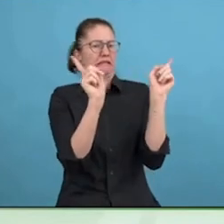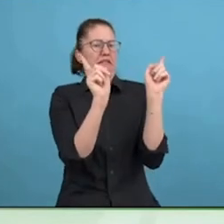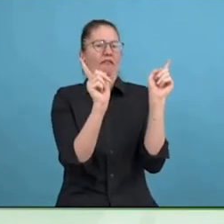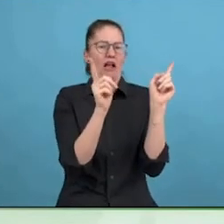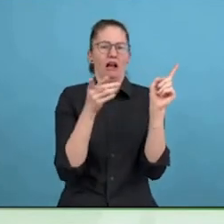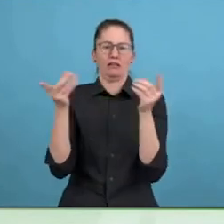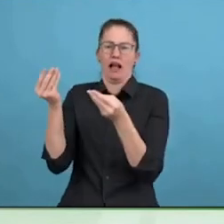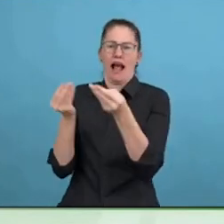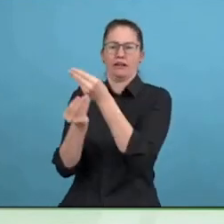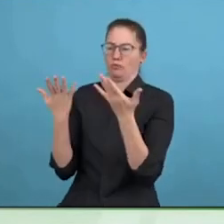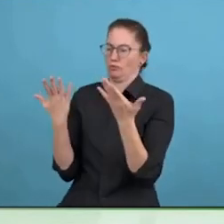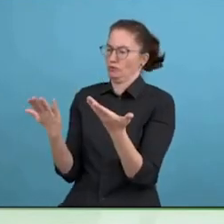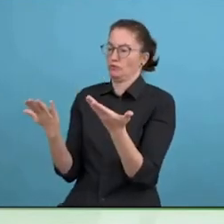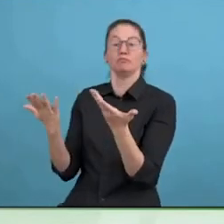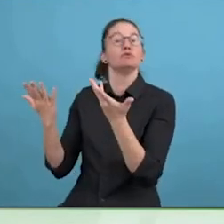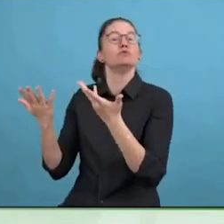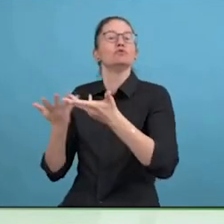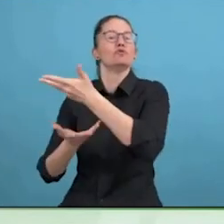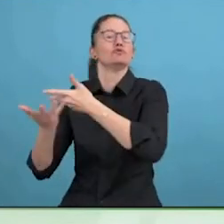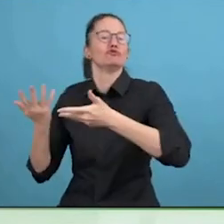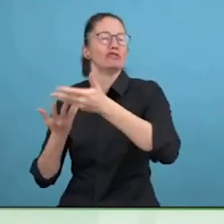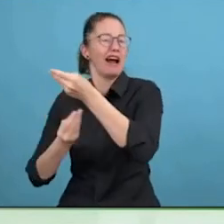fantastic, it is my first time.